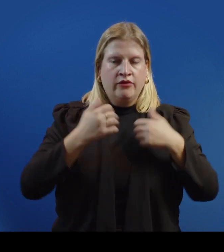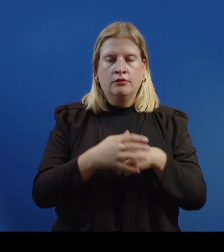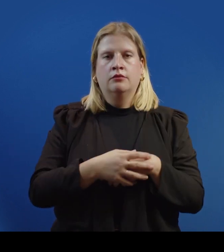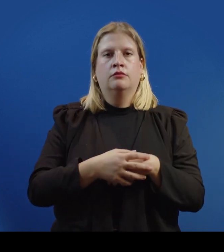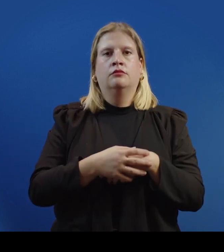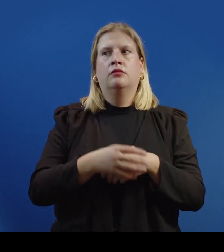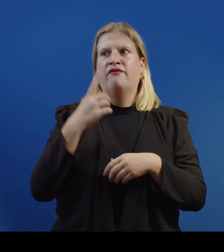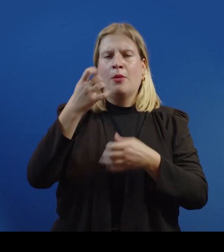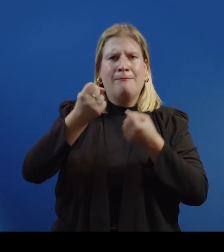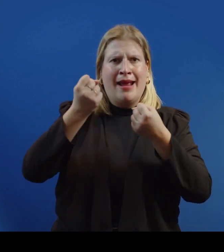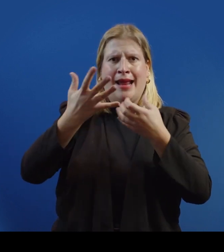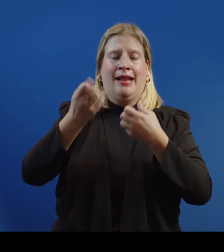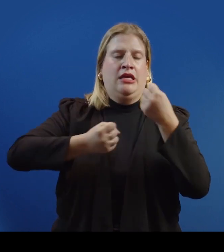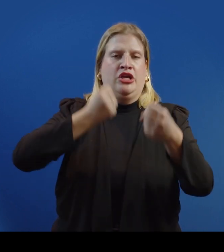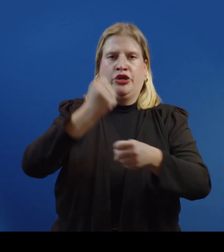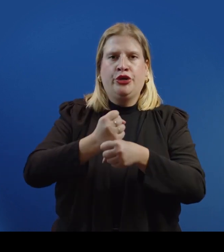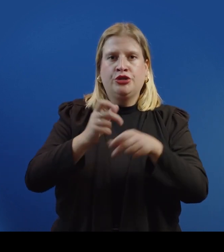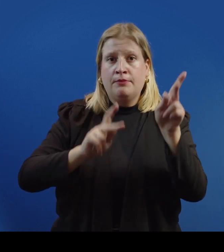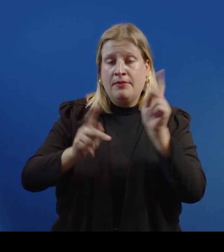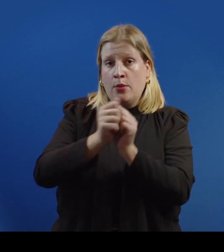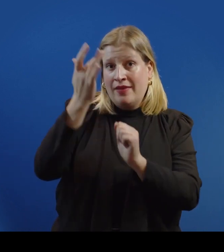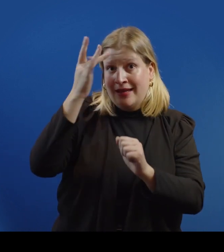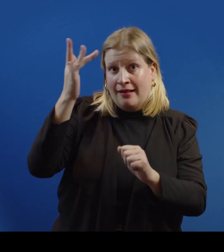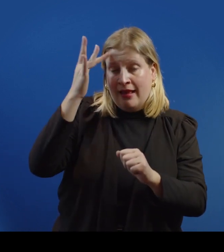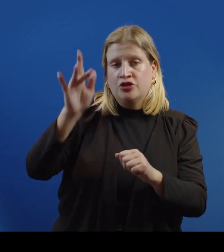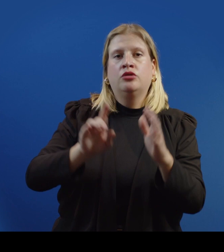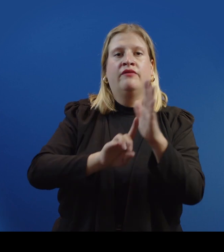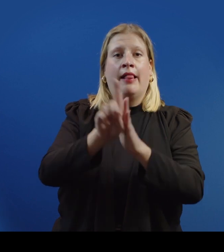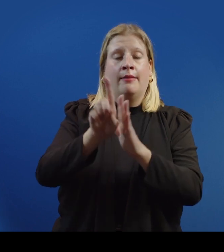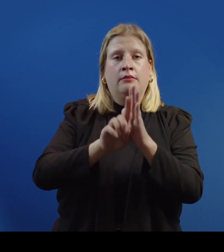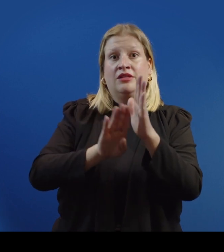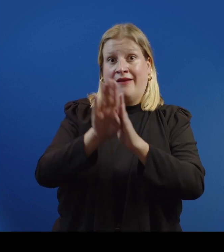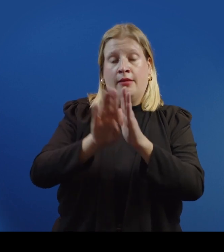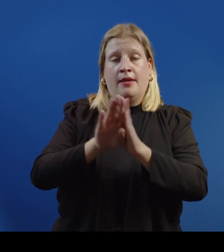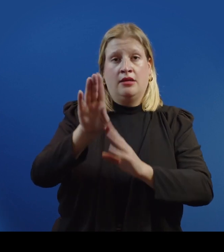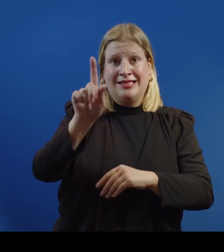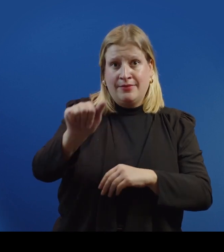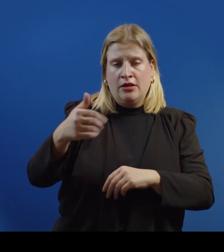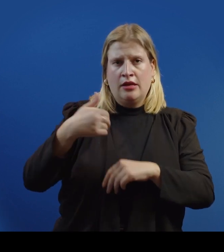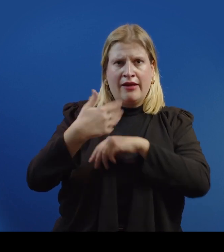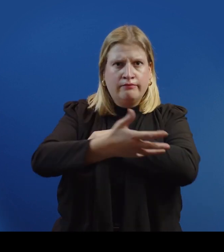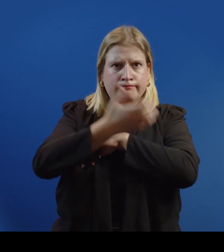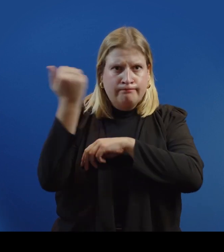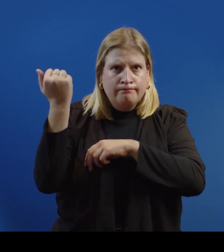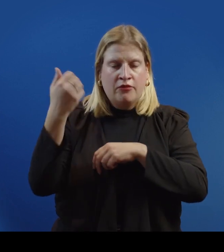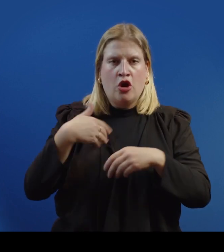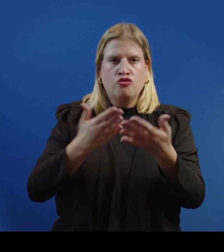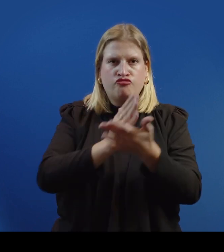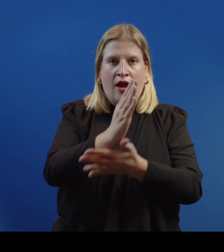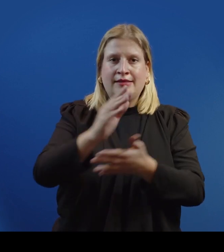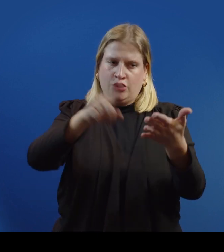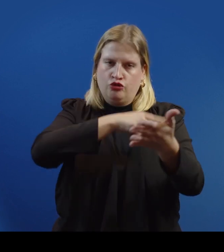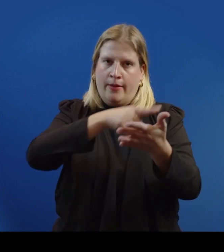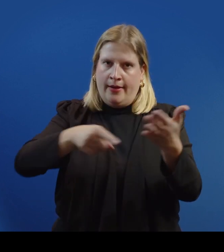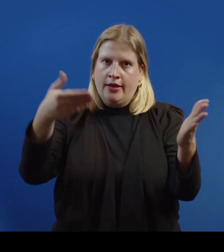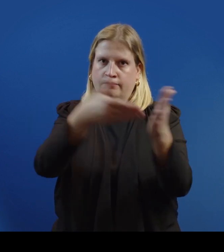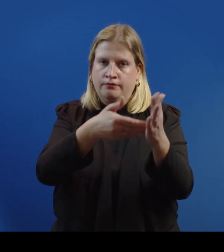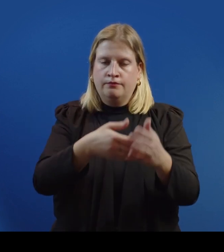For decades, individuals with intellectual and developmental disabilities have been stripped of their constitutional rights and discriminated against.